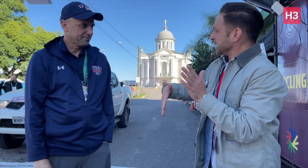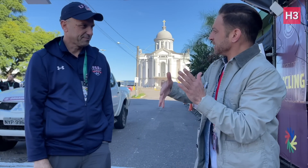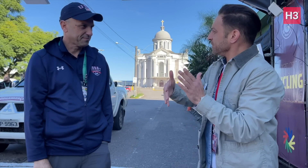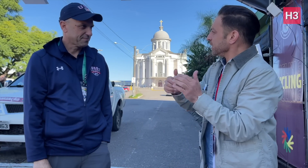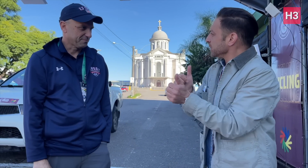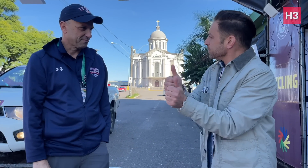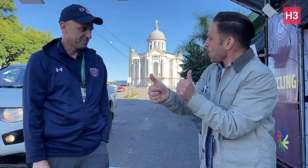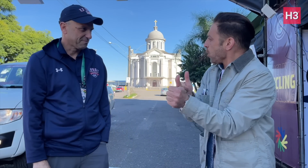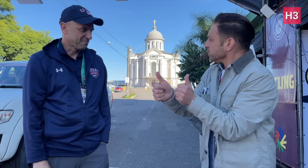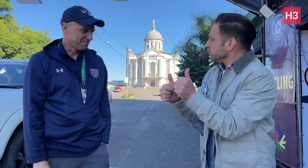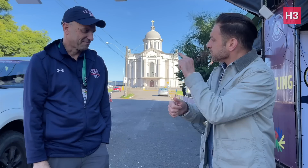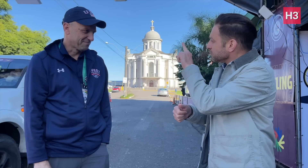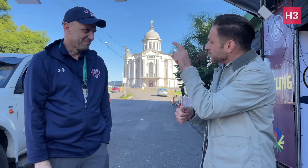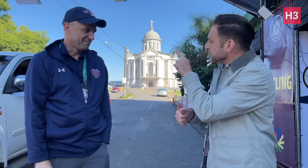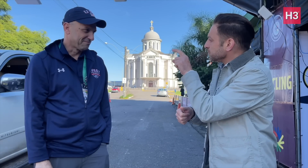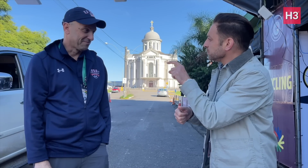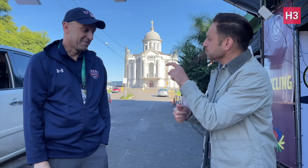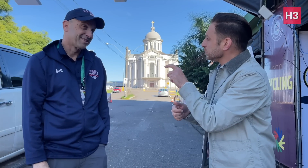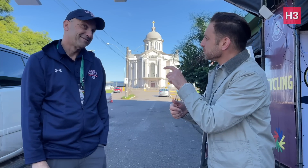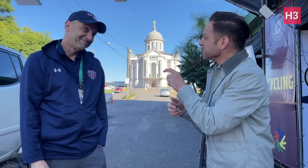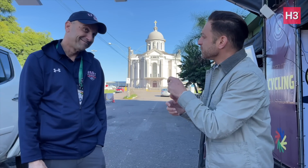Is cycling an expensive sport?